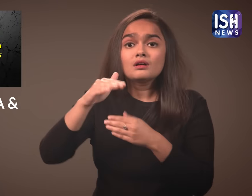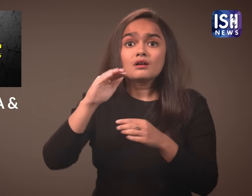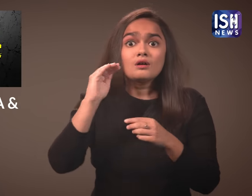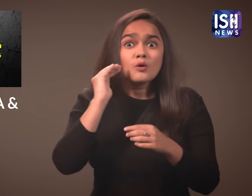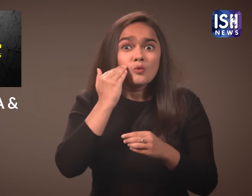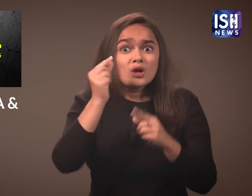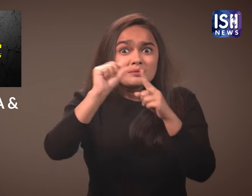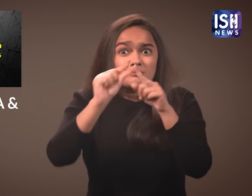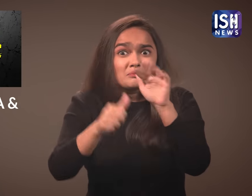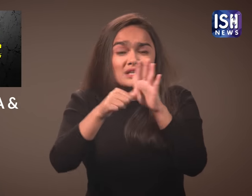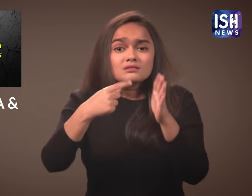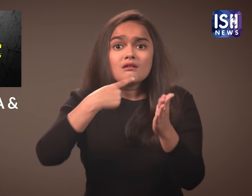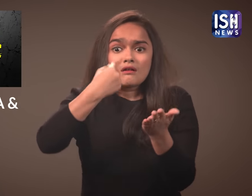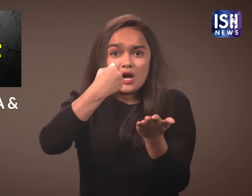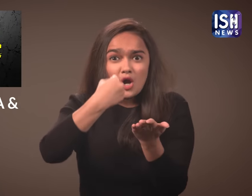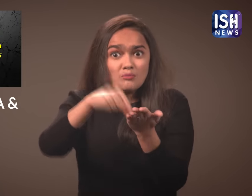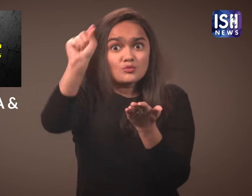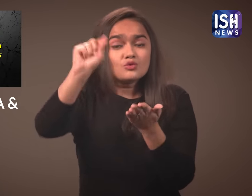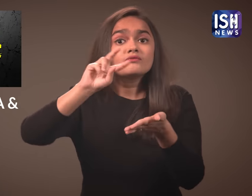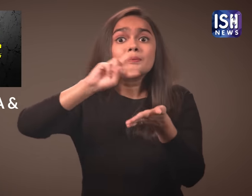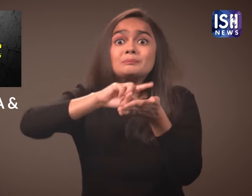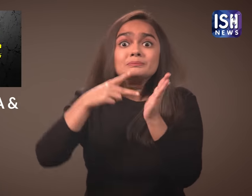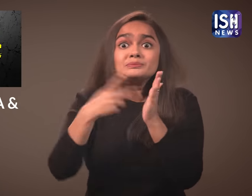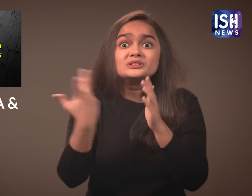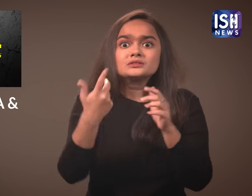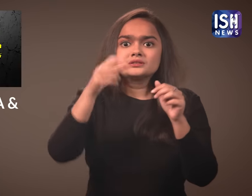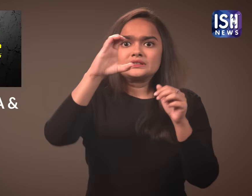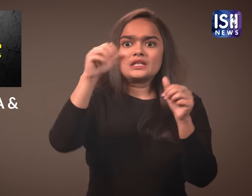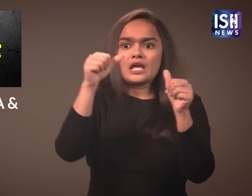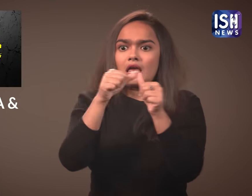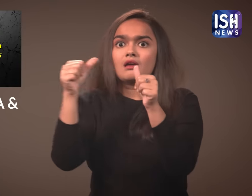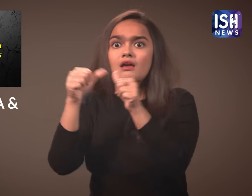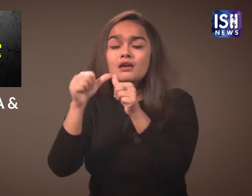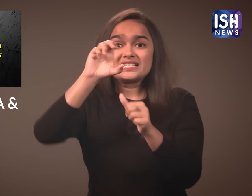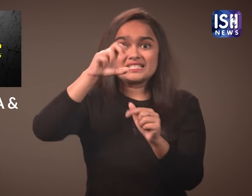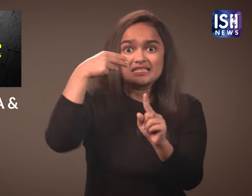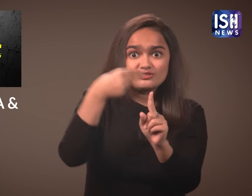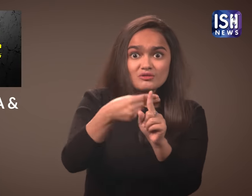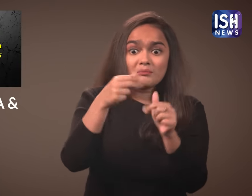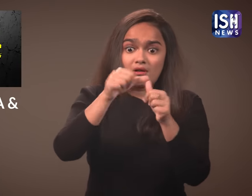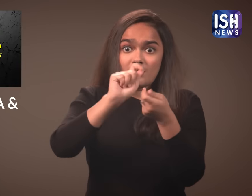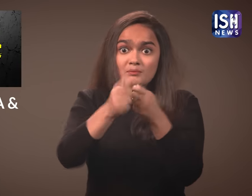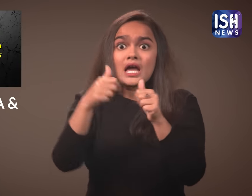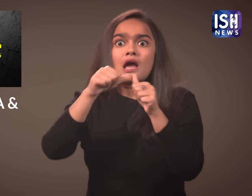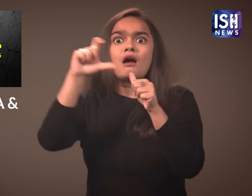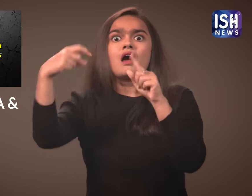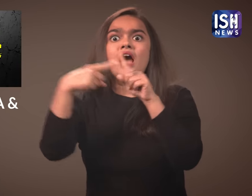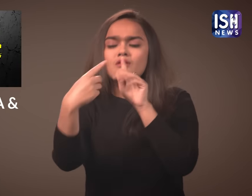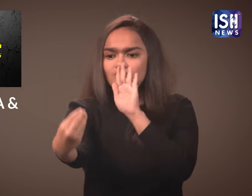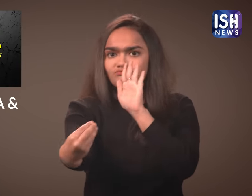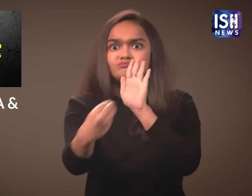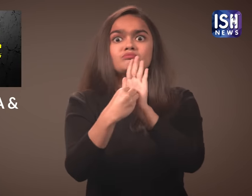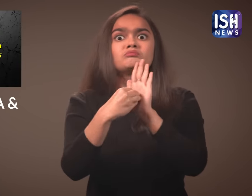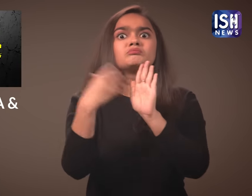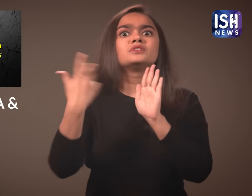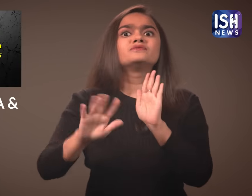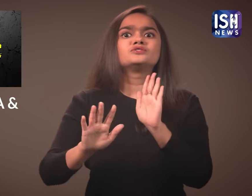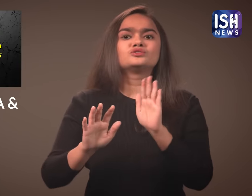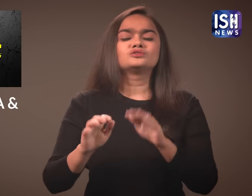When the President approved it, then it became the Citizenship Amendment Act (CAA).